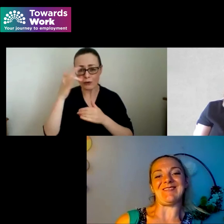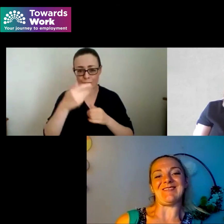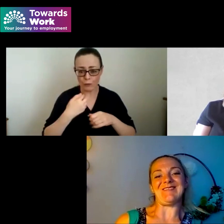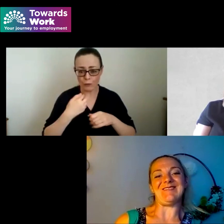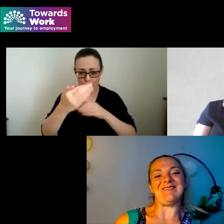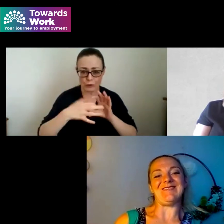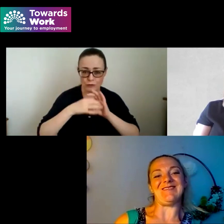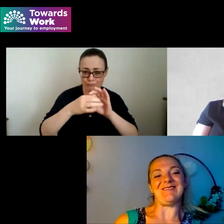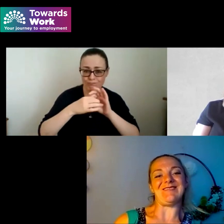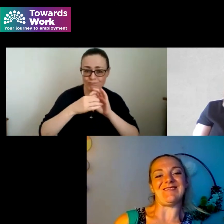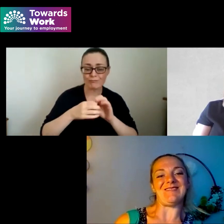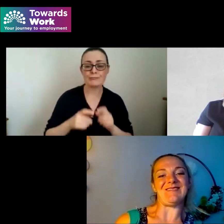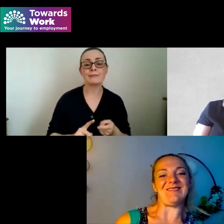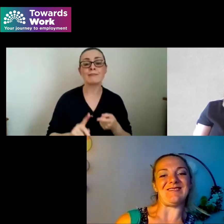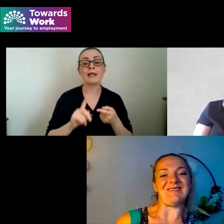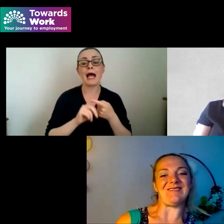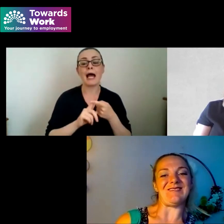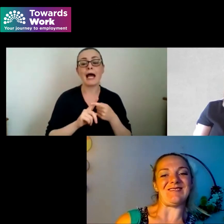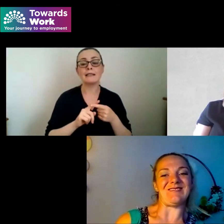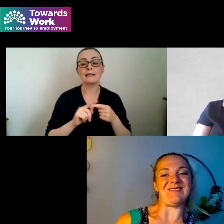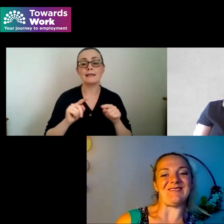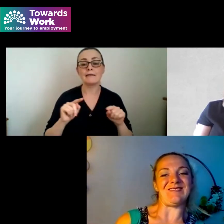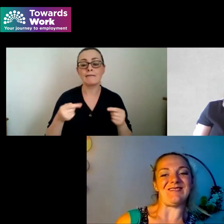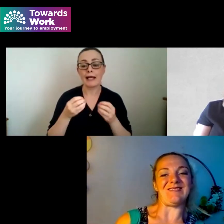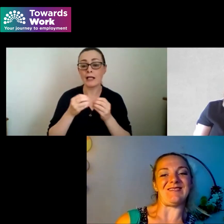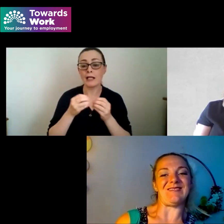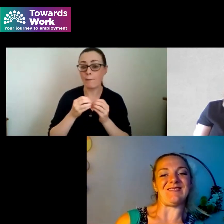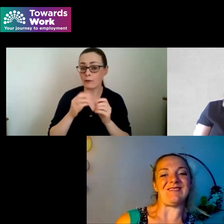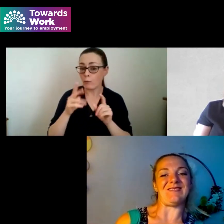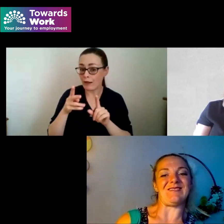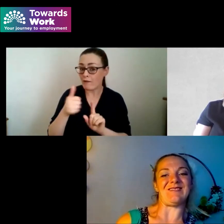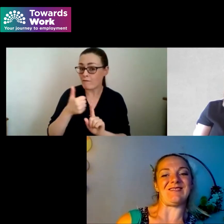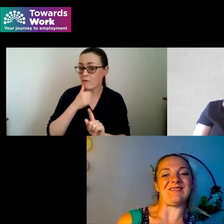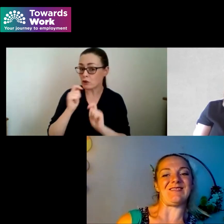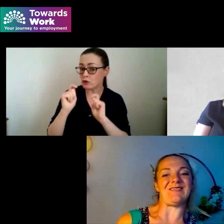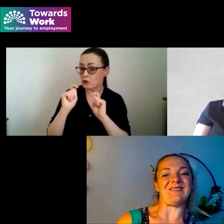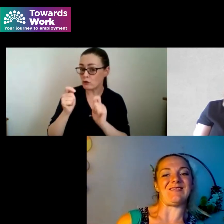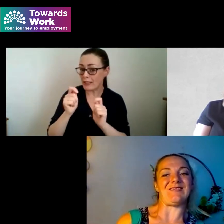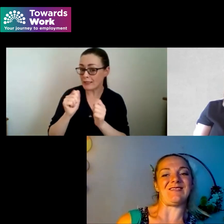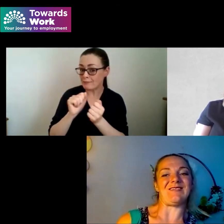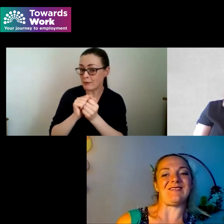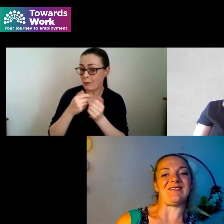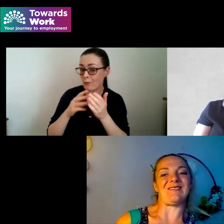um and just to finish off with our first training session of the season is starting next Tuesday